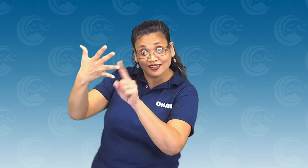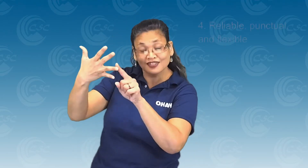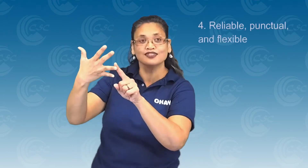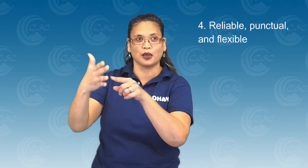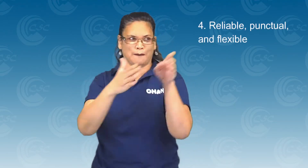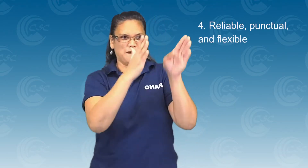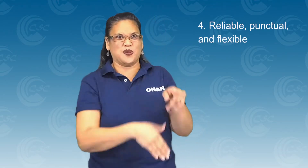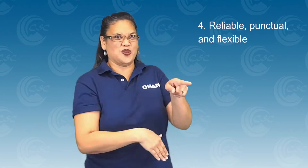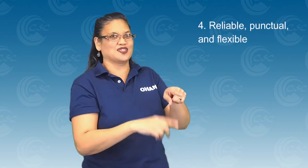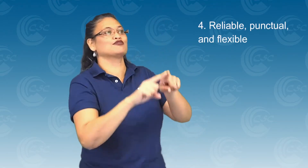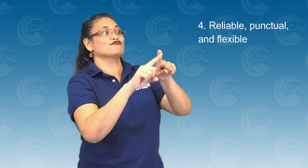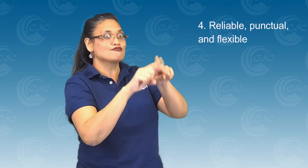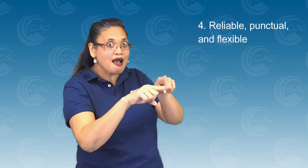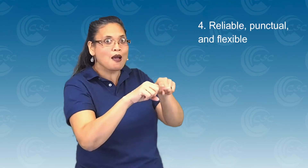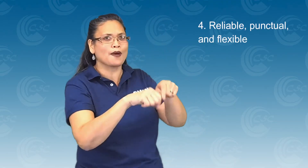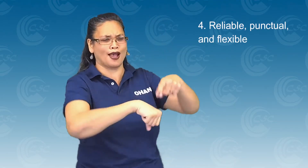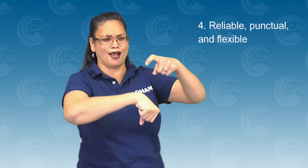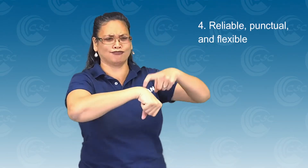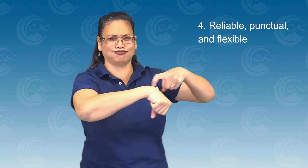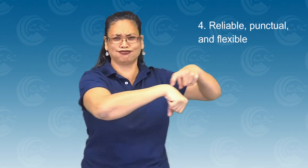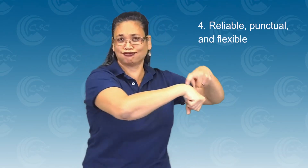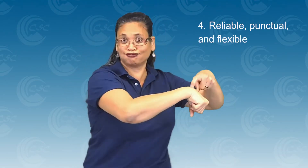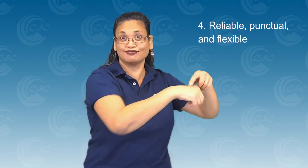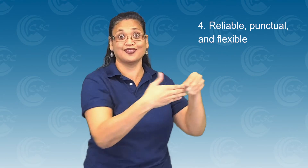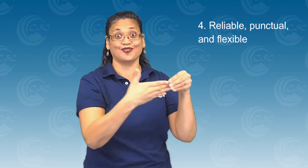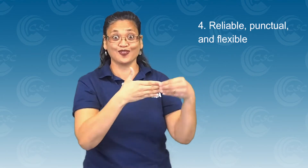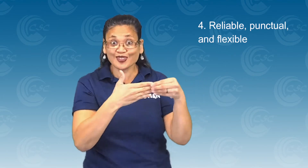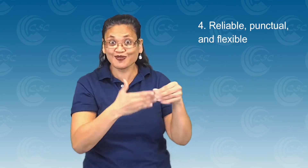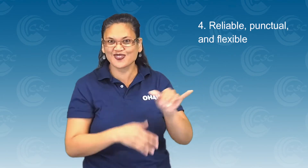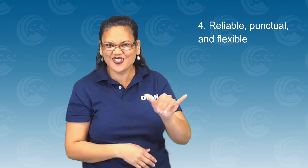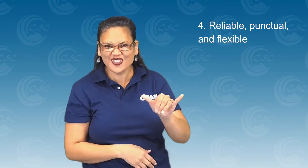Fourth, you should be reliable, punctual, and flexible.